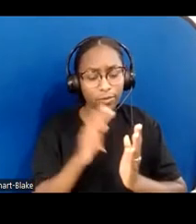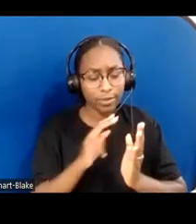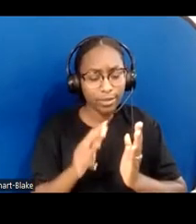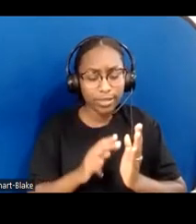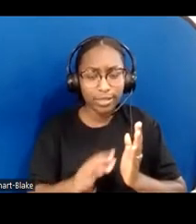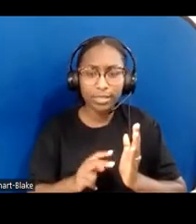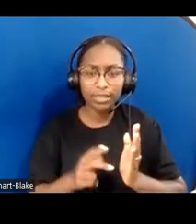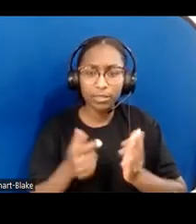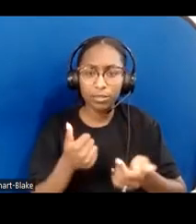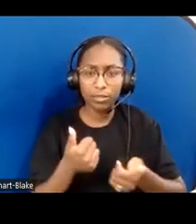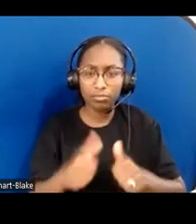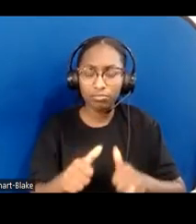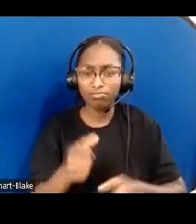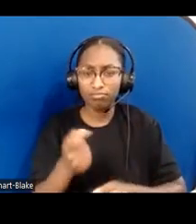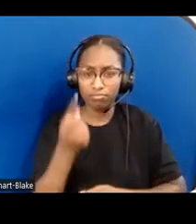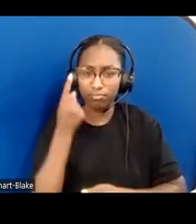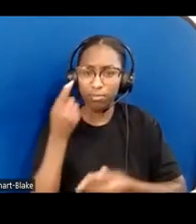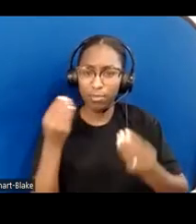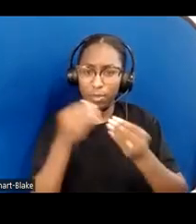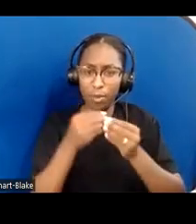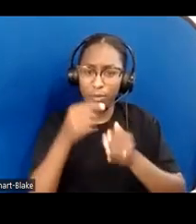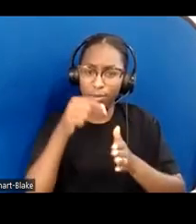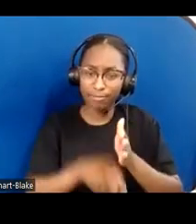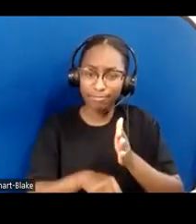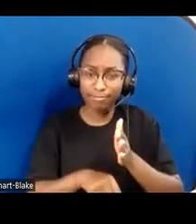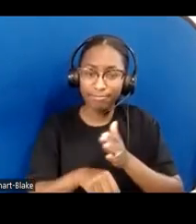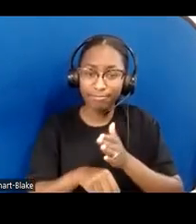I came to see that they are not instructing us to live dour,